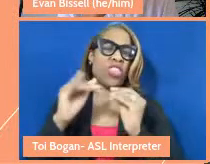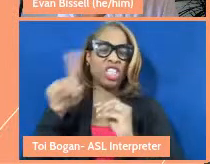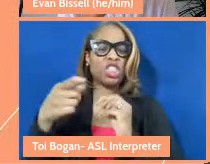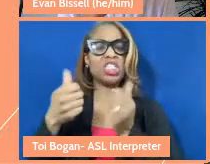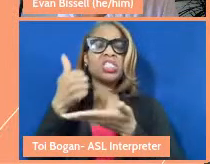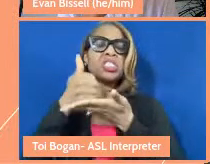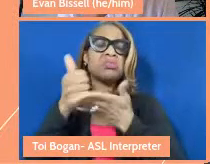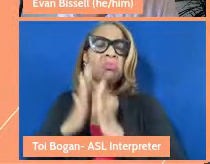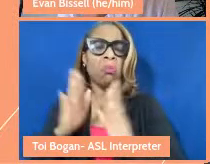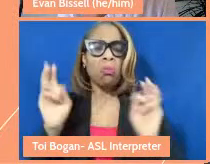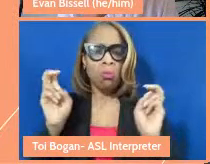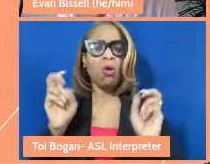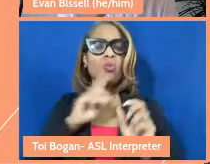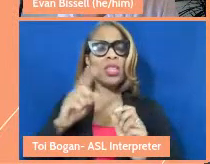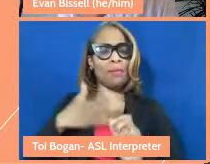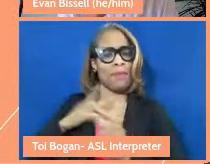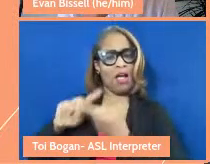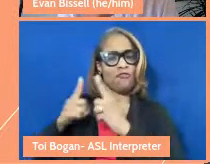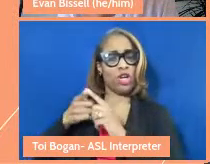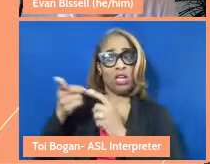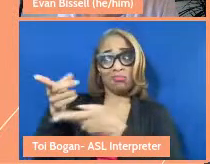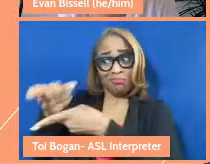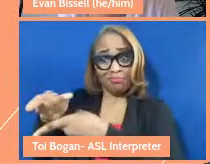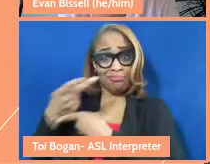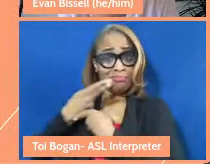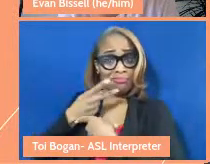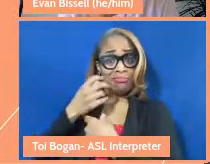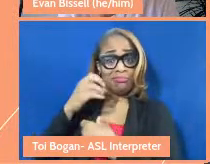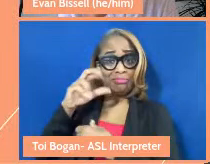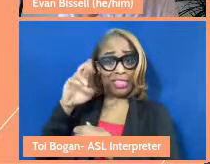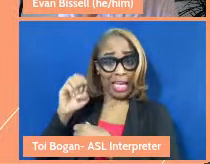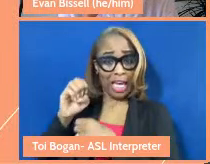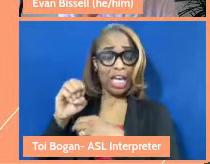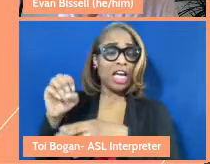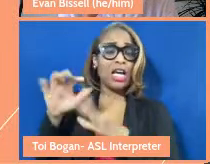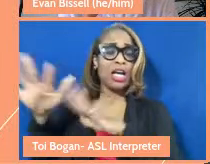care about her. She cares about me. It's more like a family.